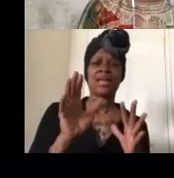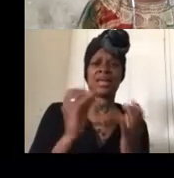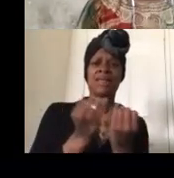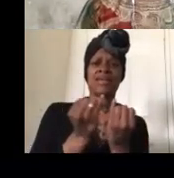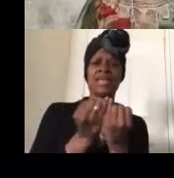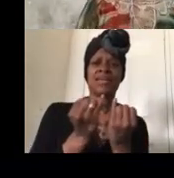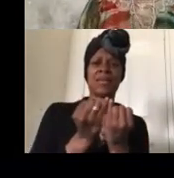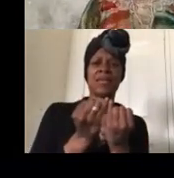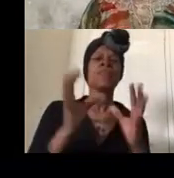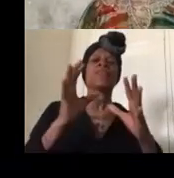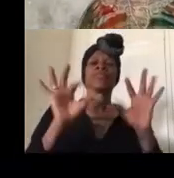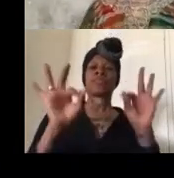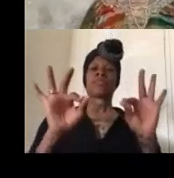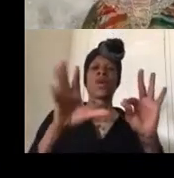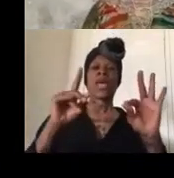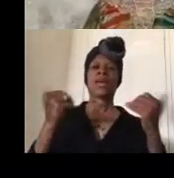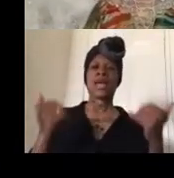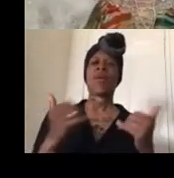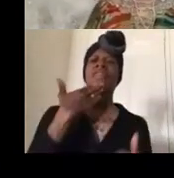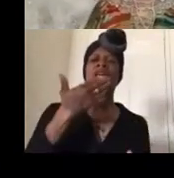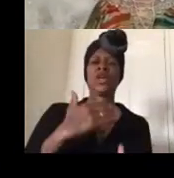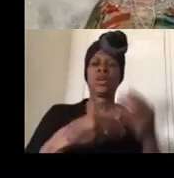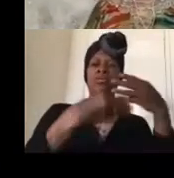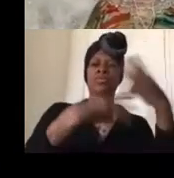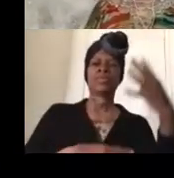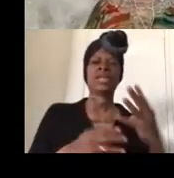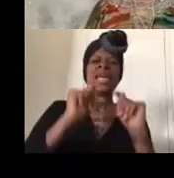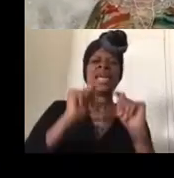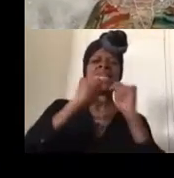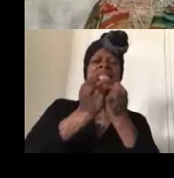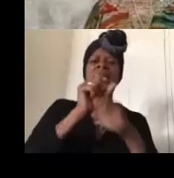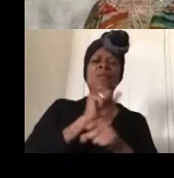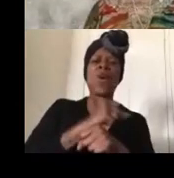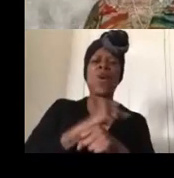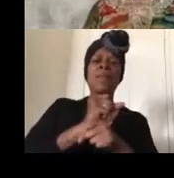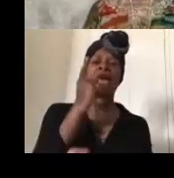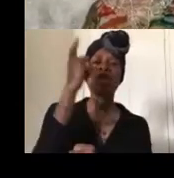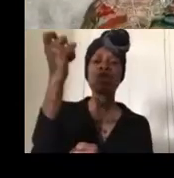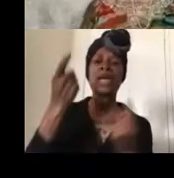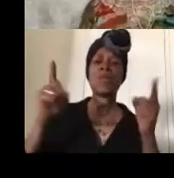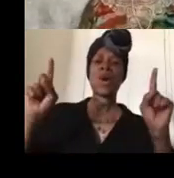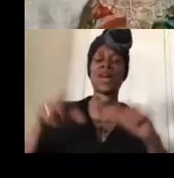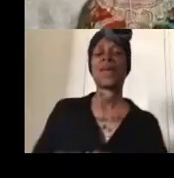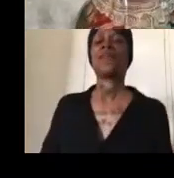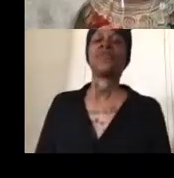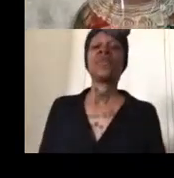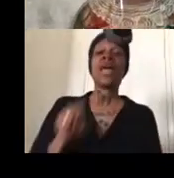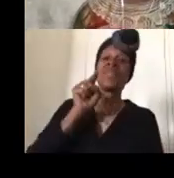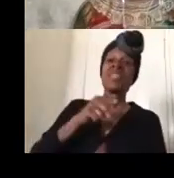all right so here we go thank you teamwork makes a dream work so this is what we're doing we're about to win this